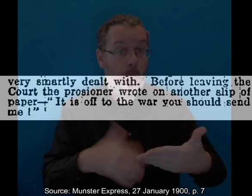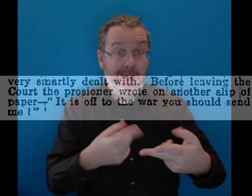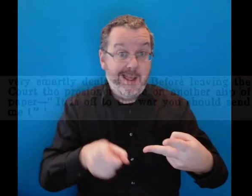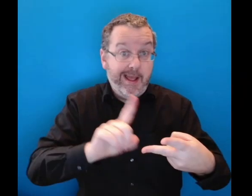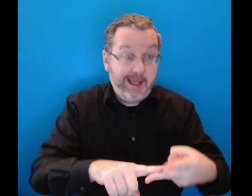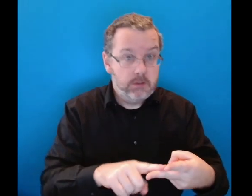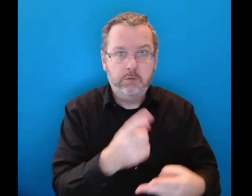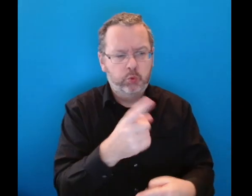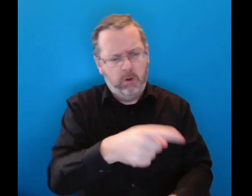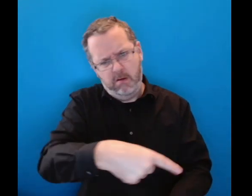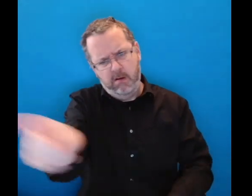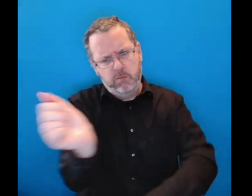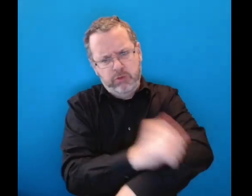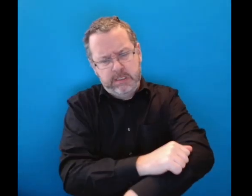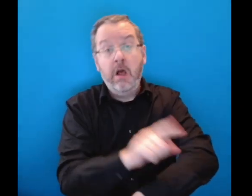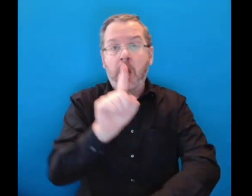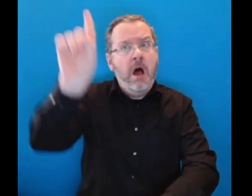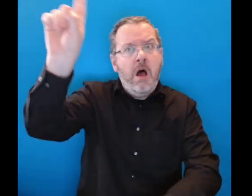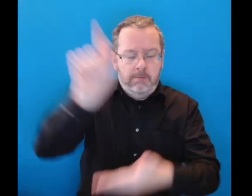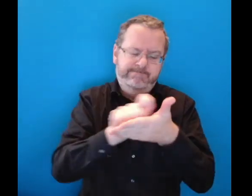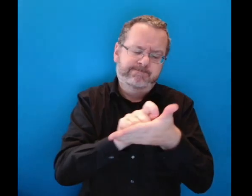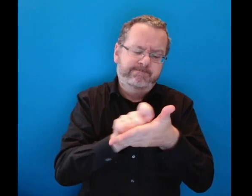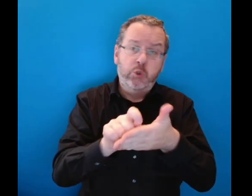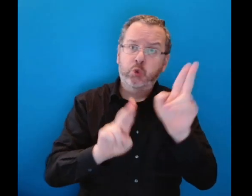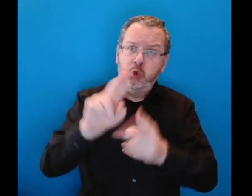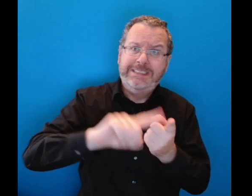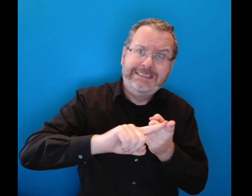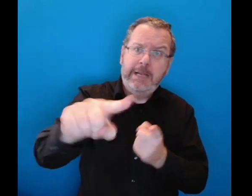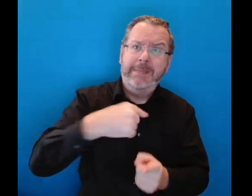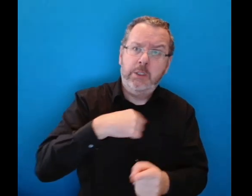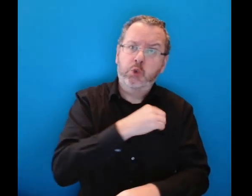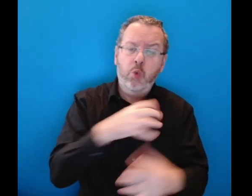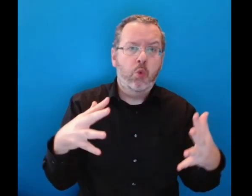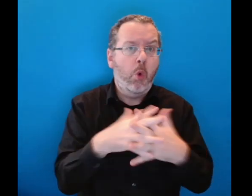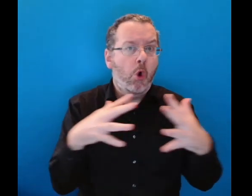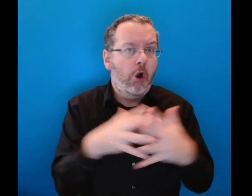Before he was taken from the court, he also wrote: "It is off to the war you should send me".